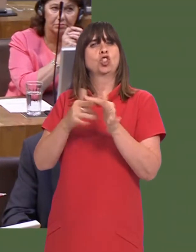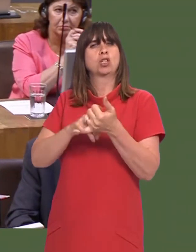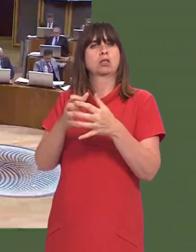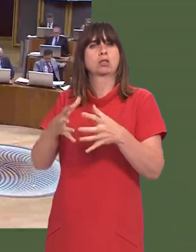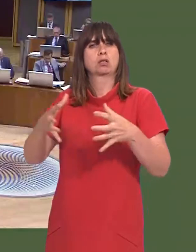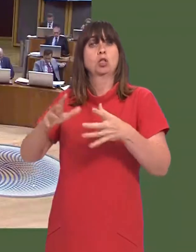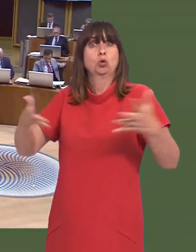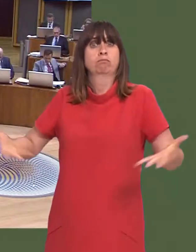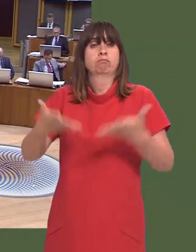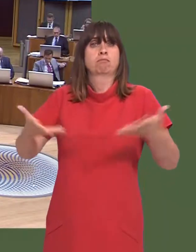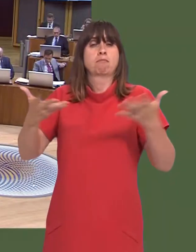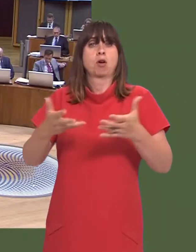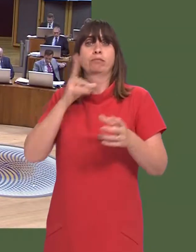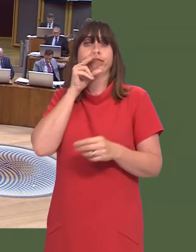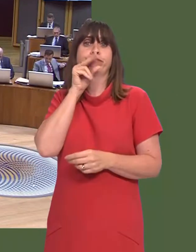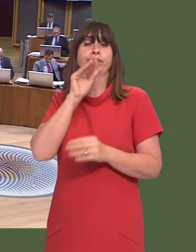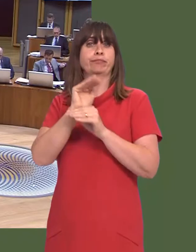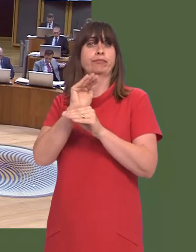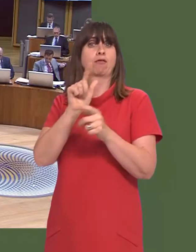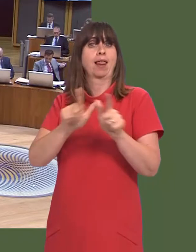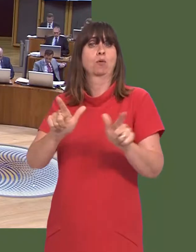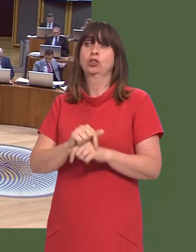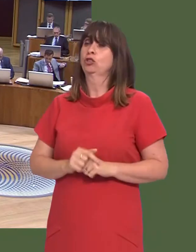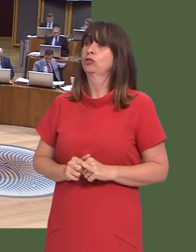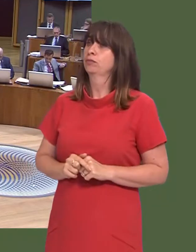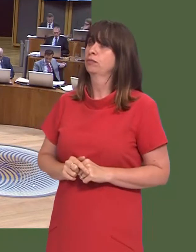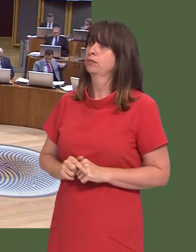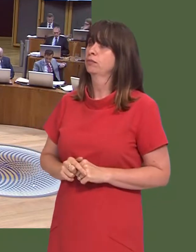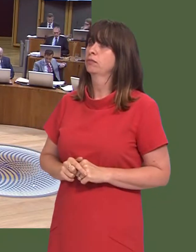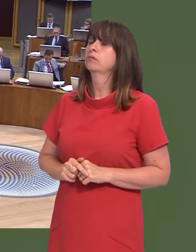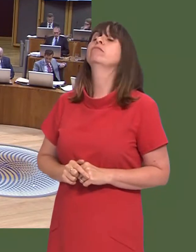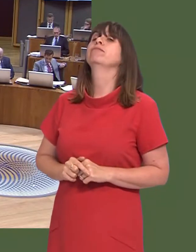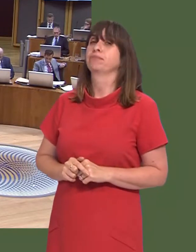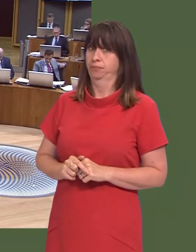plan to improve and promote modern foreign languages in schools. Dai Lloyd: Thank you for that response, First Minister.